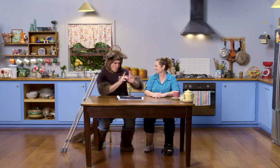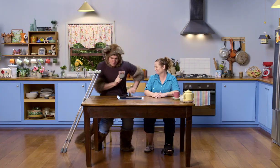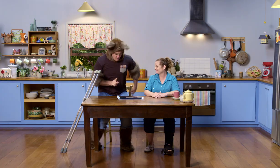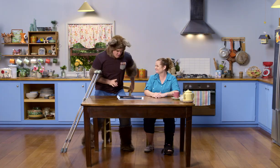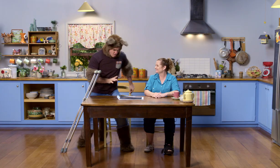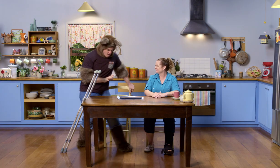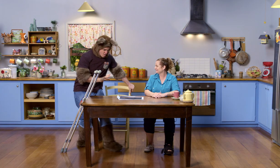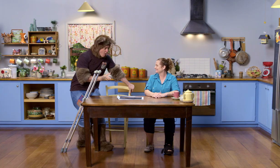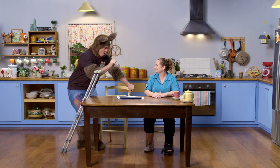Right.